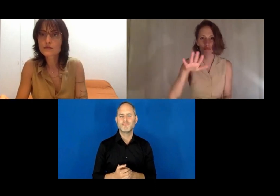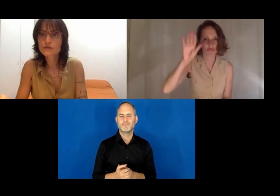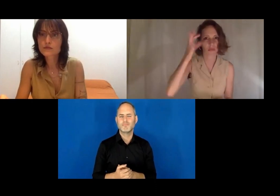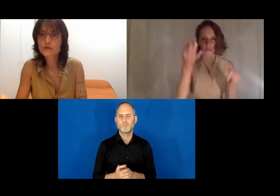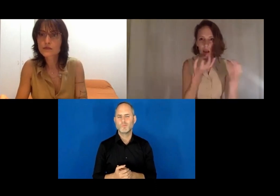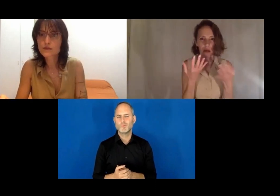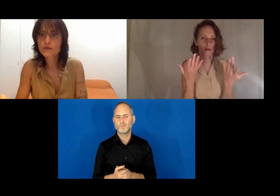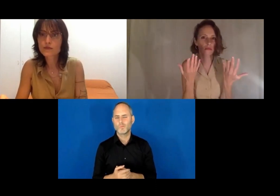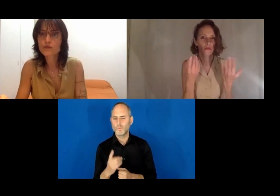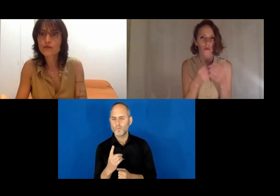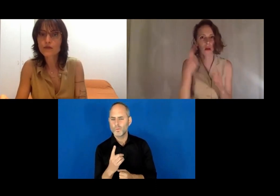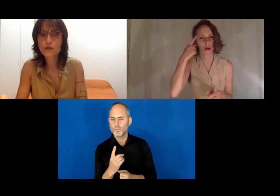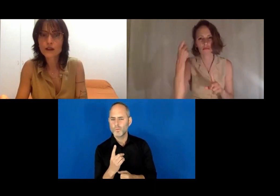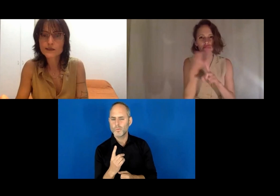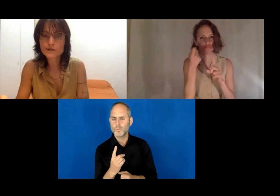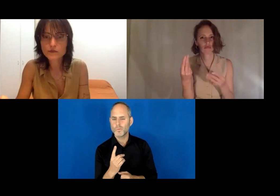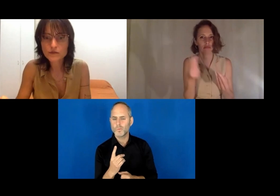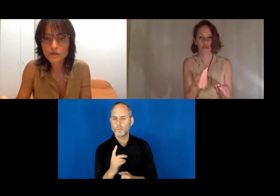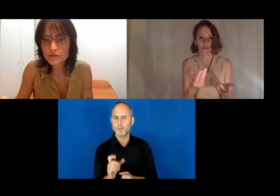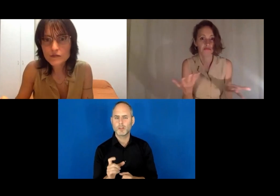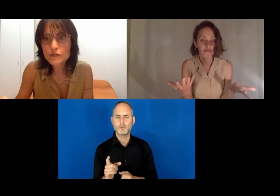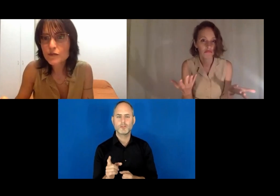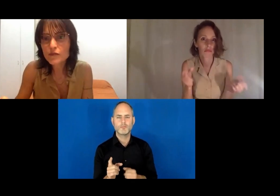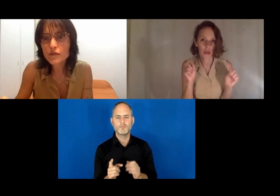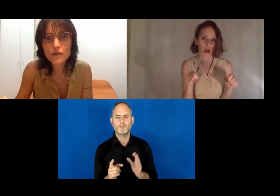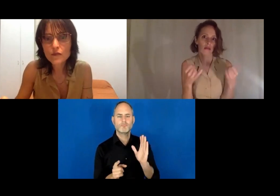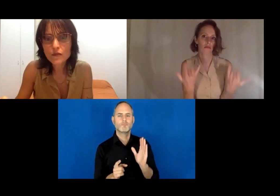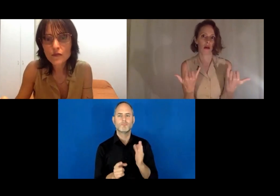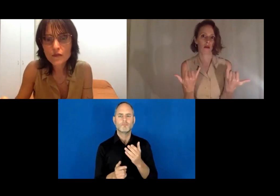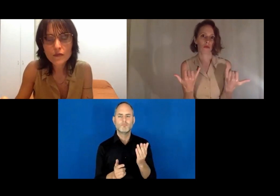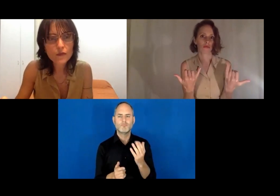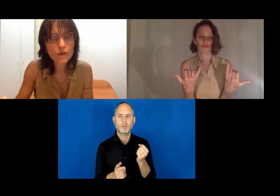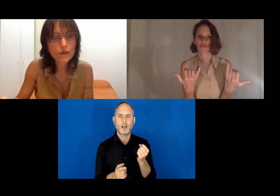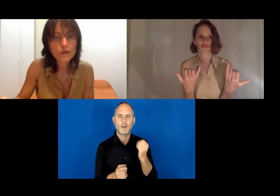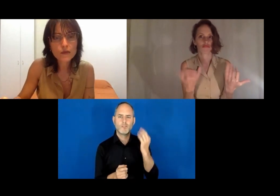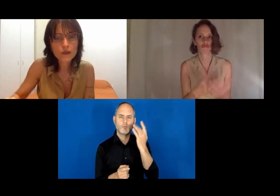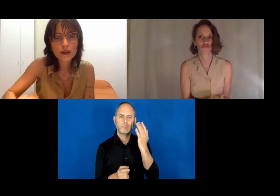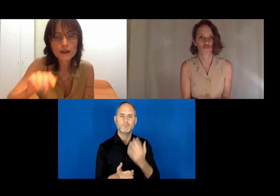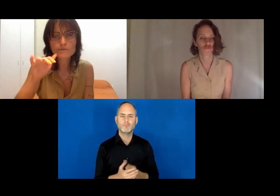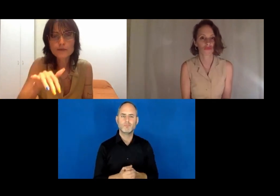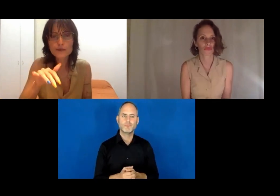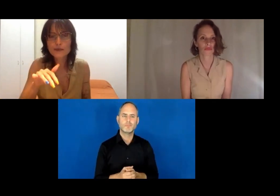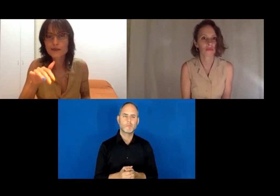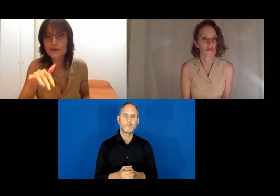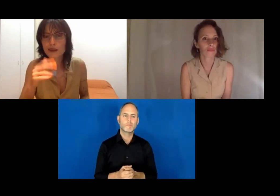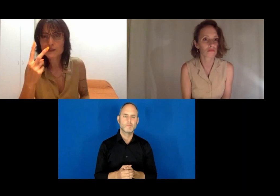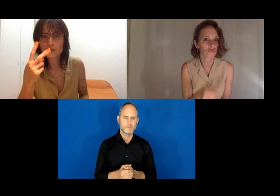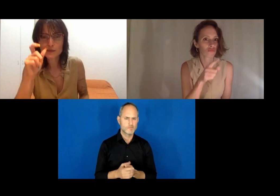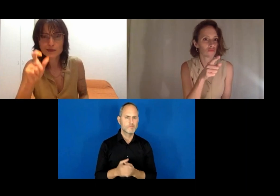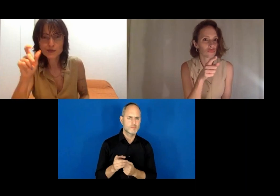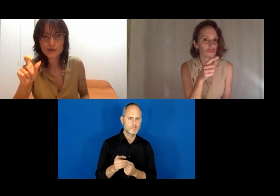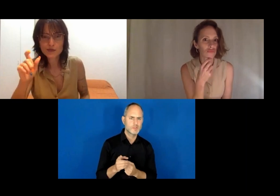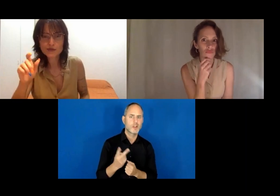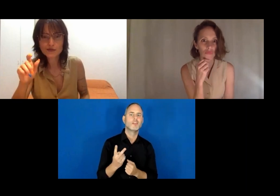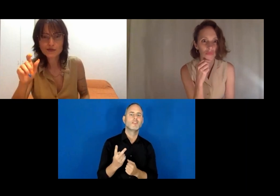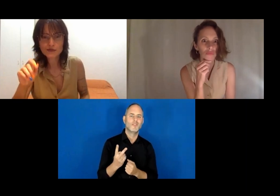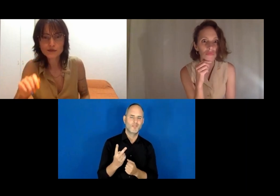Okay, if you have any ideas, comments, questions. You can still ask your question right now.